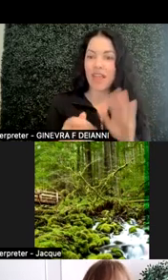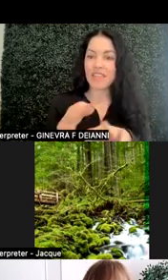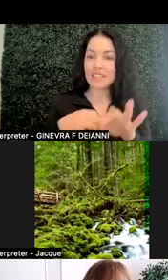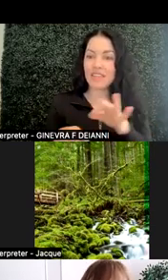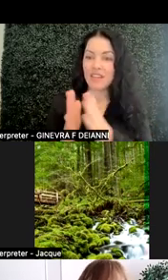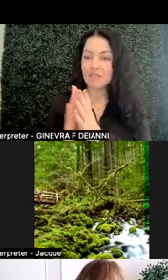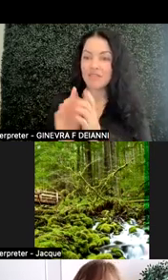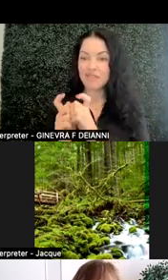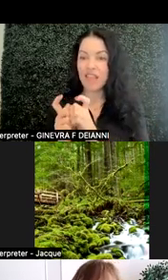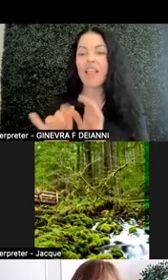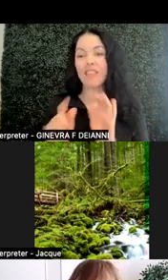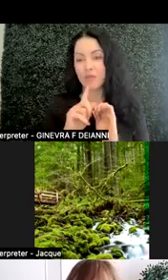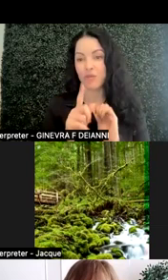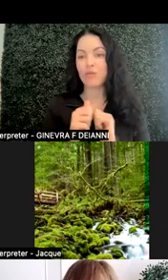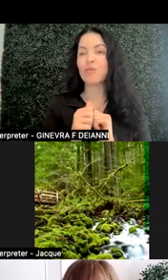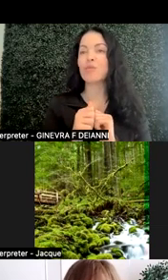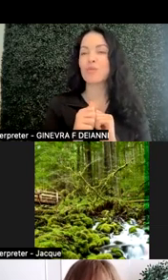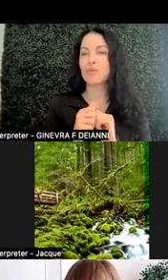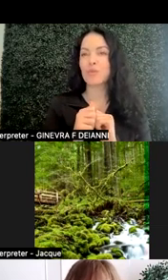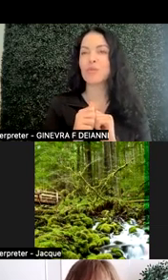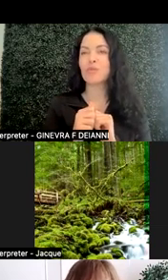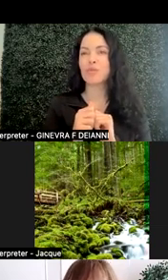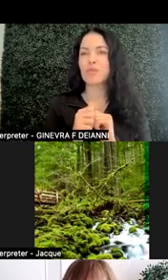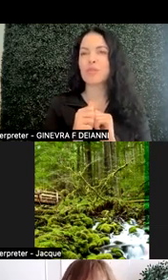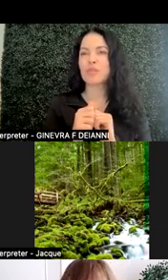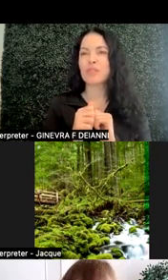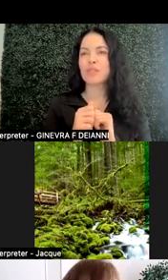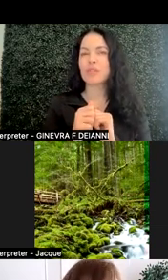So assessment in the math setting?